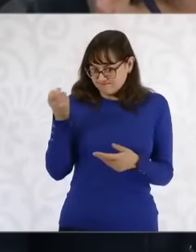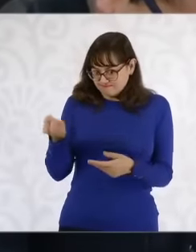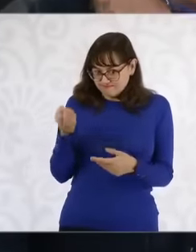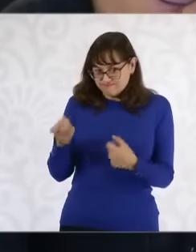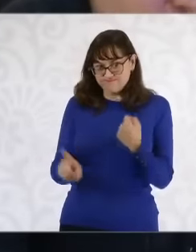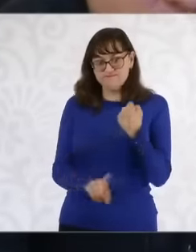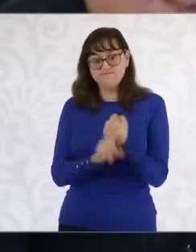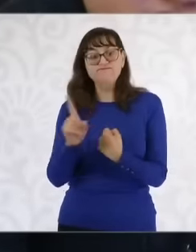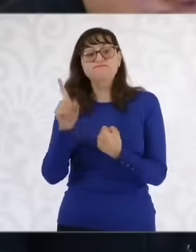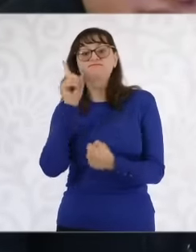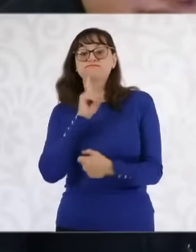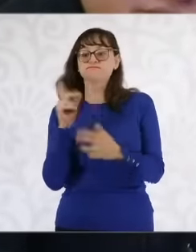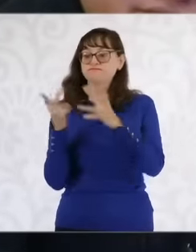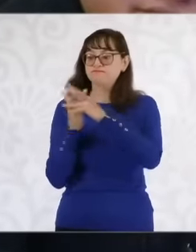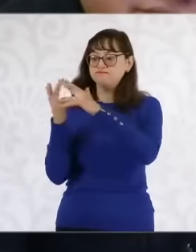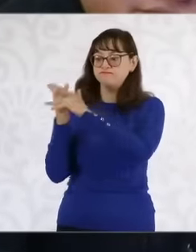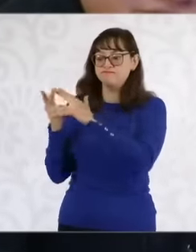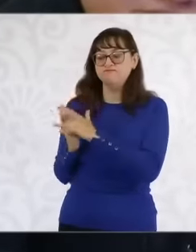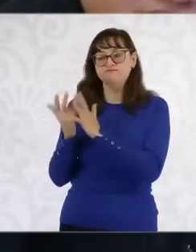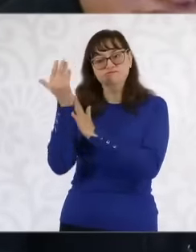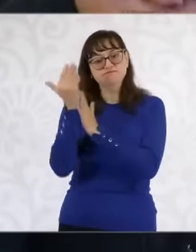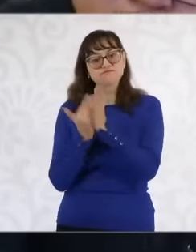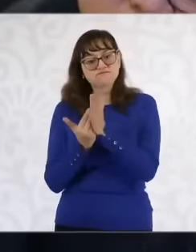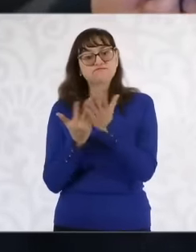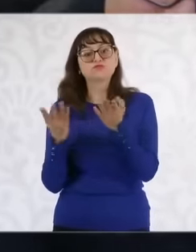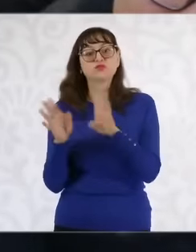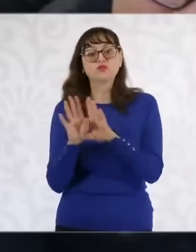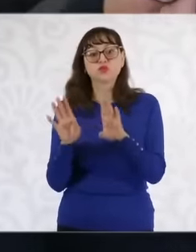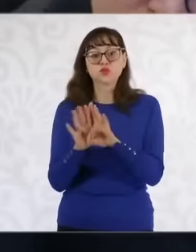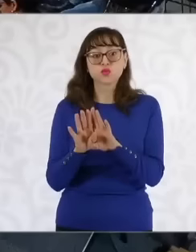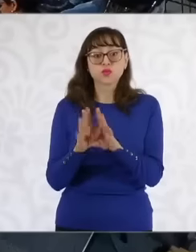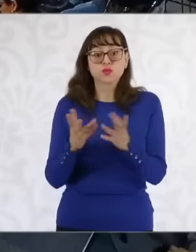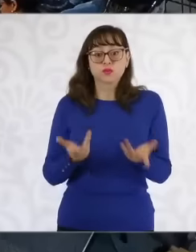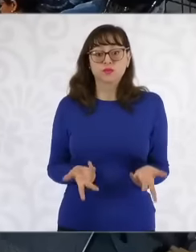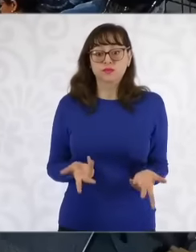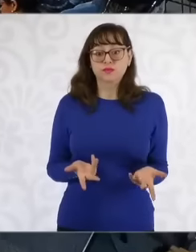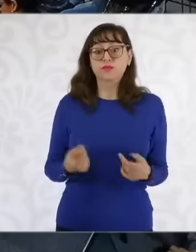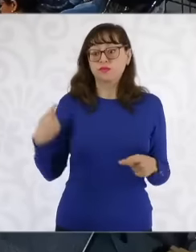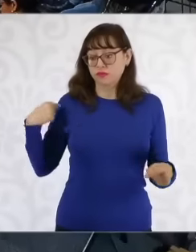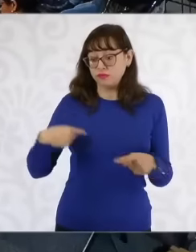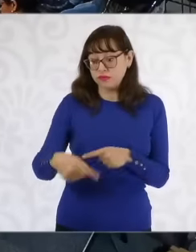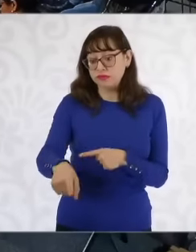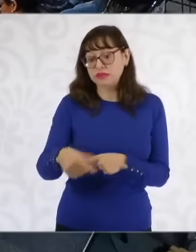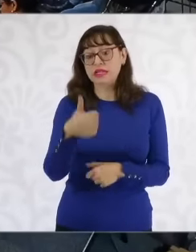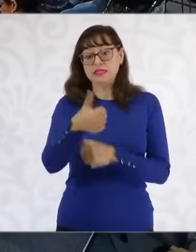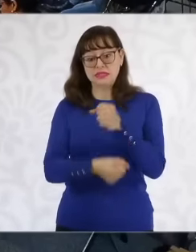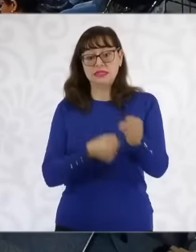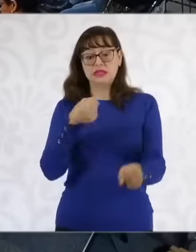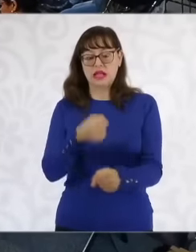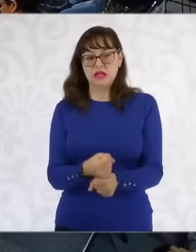the issue Regarding femicides, you emphasized a lot in your campaign, this six-year term is a time for women and it is